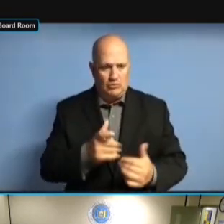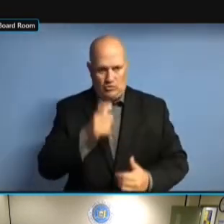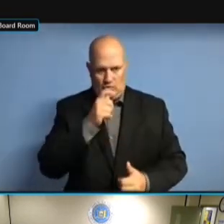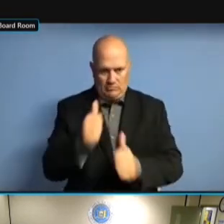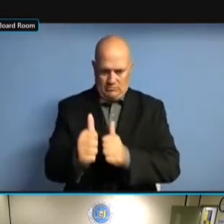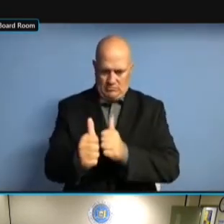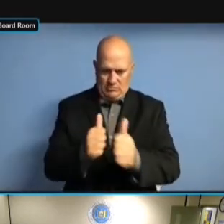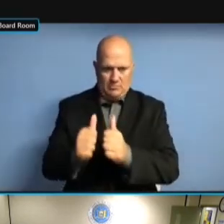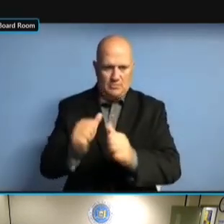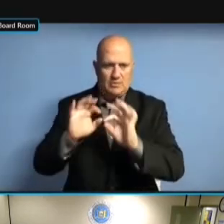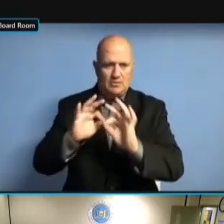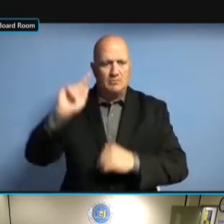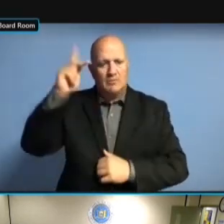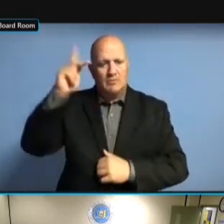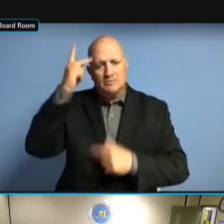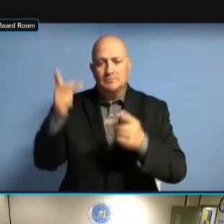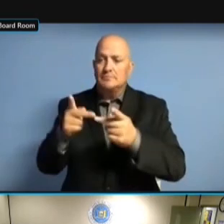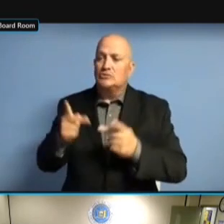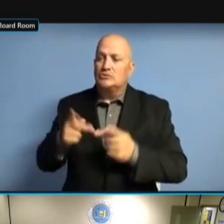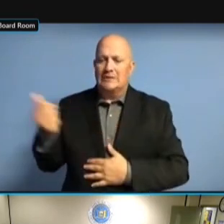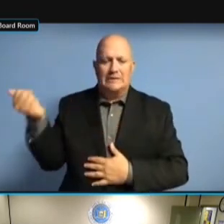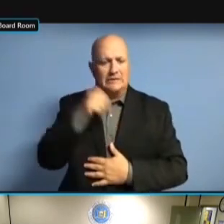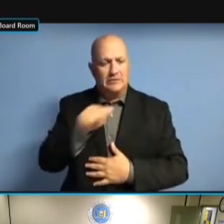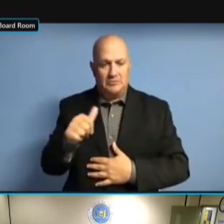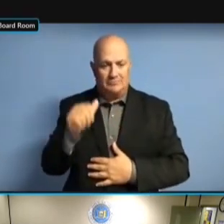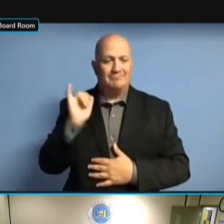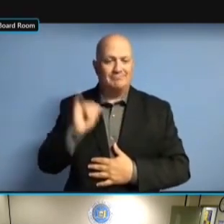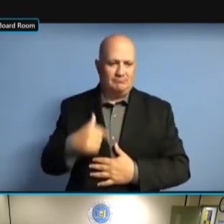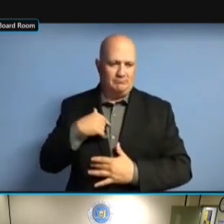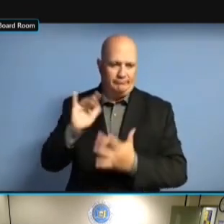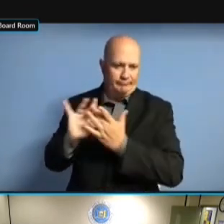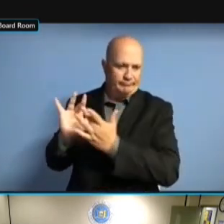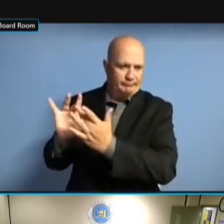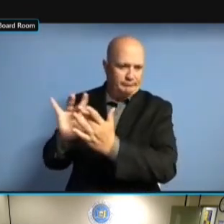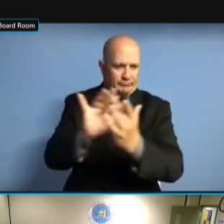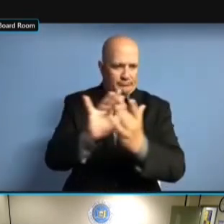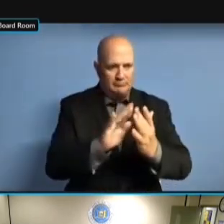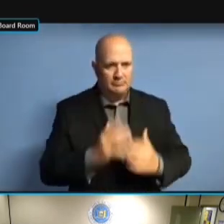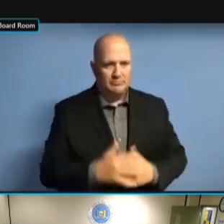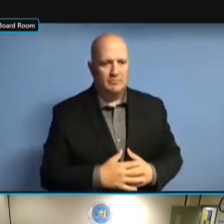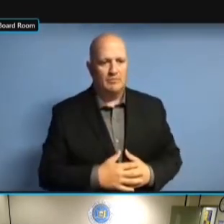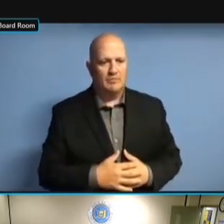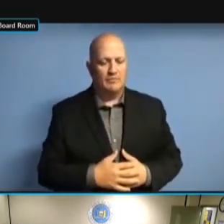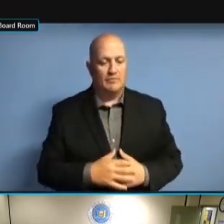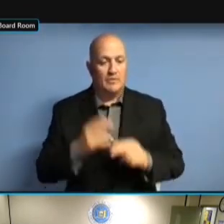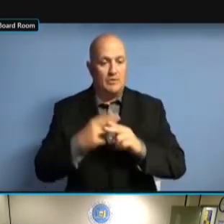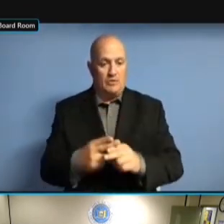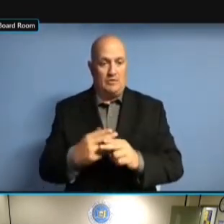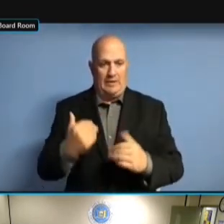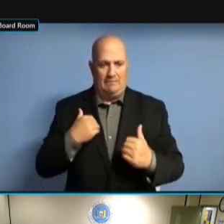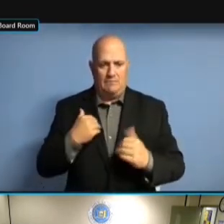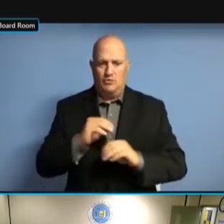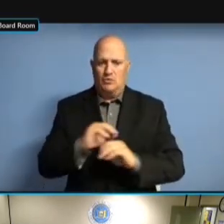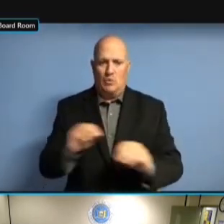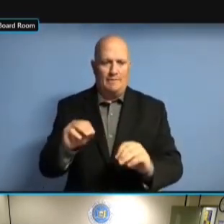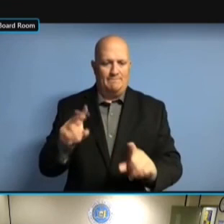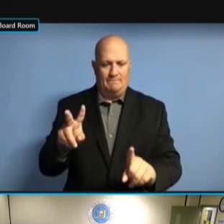NEVER REQUIRED TO GIVE YOU AN EMAIL ADDRESS NEVER REQUIRED TO GIVE YOU AN EMAIL ADDRESS UNTIL NEVER REQUIRED TO GIVE YOU AN EMAIL ADDRESS UNTIL THE NEVER REQUIRED TO GIVE YOU AN EMAIL ADDRESS UNTIL THE NEW EMAIL ADDRESS UNTIL THE NEW EMAIL ADDRESS UNTIL THE NEW SYSTEM EMAIL ADDRESS UNTIL THE NEW SYSTEM CAME EMAIL ADDRESS UNTIL THE NEW SYSTEM CAME OUT. SYSTEM CAME OUT. SYSTEM CAME OUT. SO SYSTEM CAME OUT. SO THOSE SYSTEM CAME OUT. SO THOSE WITHOUT SYSTEM CAME OUT. SO THOSE WITHOUT EMAIL SYSTEM CAME OUT. SO THOSE WITHOUT EMAIL ADDRESSES SO THOSE WITHOUT EMAIL ADDRESSES SO THOSE WITHOUT EMAIL ADDRESSES ARE SO THOSE WITHOUT EMAIL ADDRESSES ARE REALLY, SO THOSE WITHOUT EMAIL ADDRESSES ARE REALLY, REALLY SO THOSE WITHOUT EMAIL ADDRESSES ARE REALLY, REALLY OLD, SO THOSE WITHOUT EMAIL ADDRESSES ARE REALLY, REALLY OLD, COMPARED ARE REALLY, REALLY OLD, COMPARED ARE REALLY, REALLY OLD, COMPARED TO ARE REALLY, REALLY OLD, COMPARED TO THE ARE REALLY, REALLY OLD, COMPARED TO THE ONES ARE REALLY, REALLY OLD, COMPARED TO THE ONES THAT ARE REALLY, REALLY OLD, COMPARED TO THE ONES THAT WHEN ARE REALLY, REALLY OLD, COMPARED TO THE ONES THAT WHEN THEY TO THE ONES THAT WHEN THEY TO THE ONES THAT WHEN THEY BOUNCE